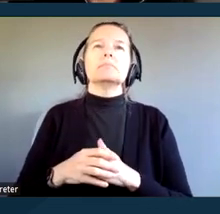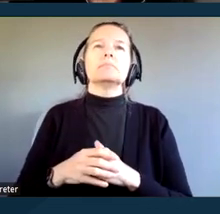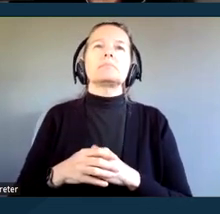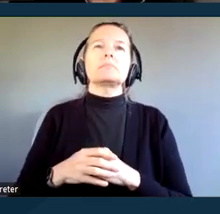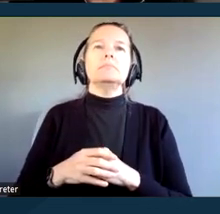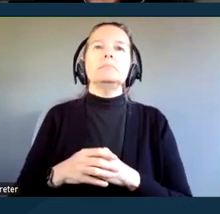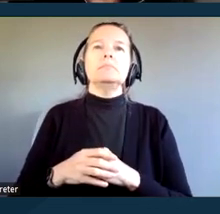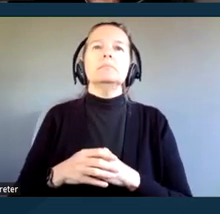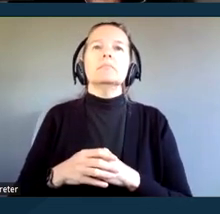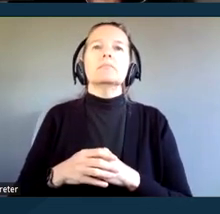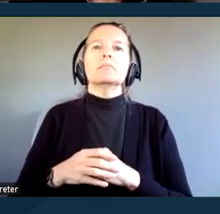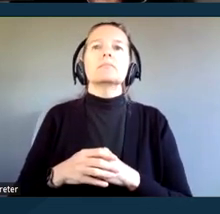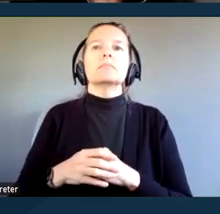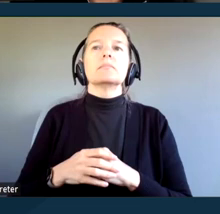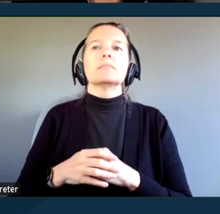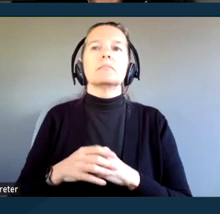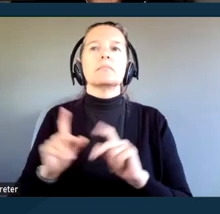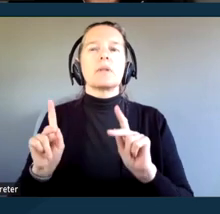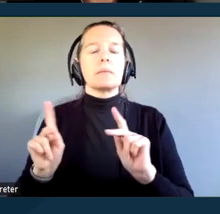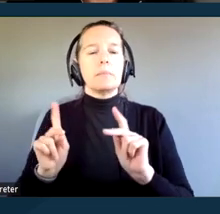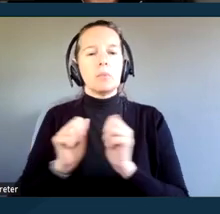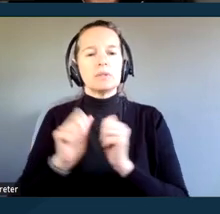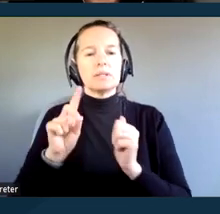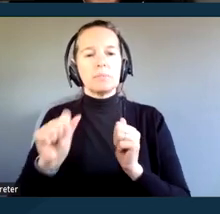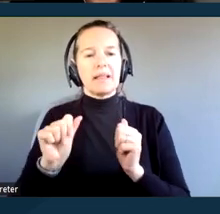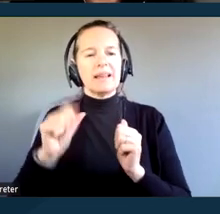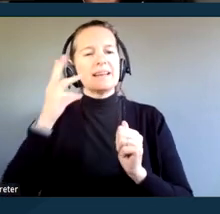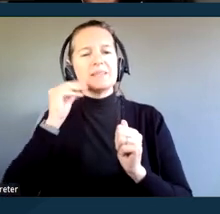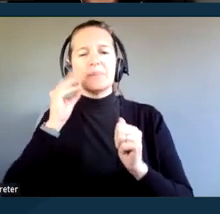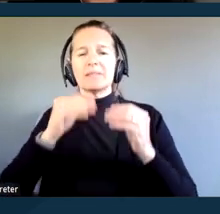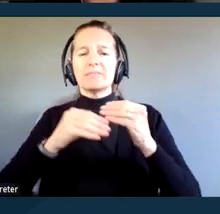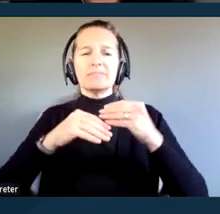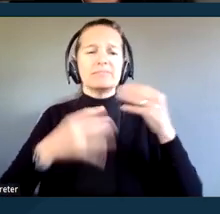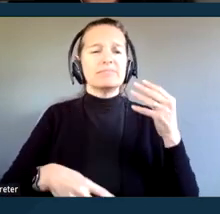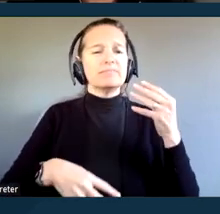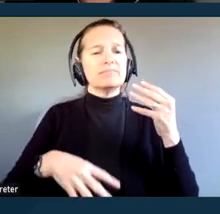Also, people with disabilities experience a range of disability-related barriers